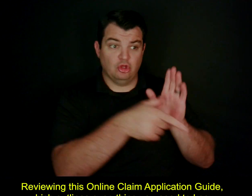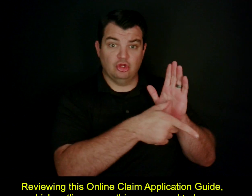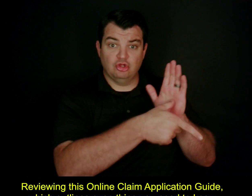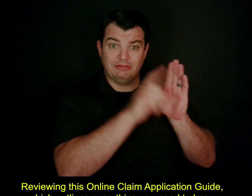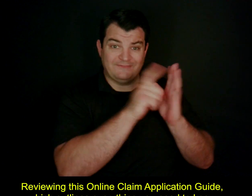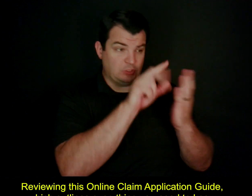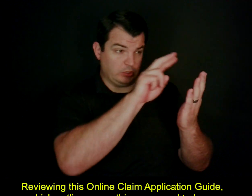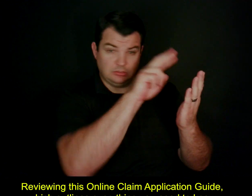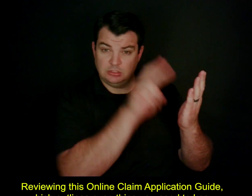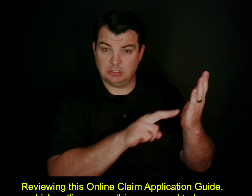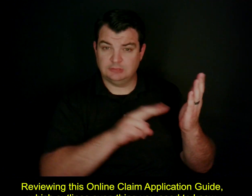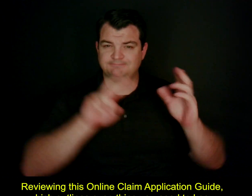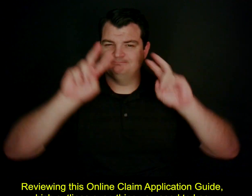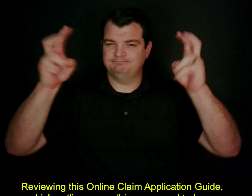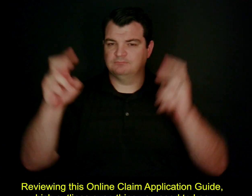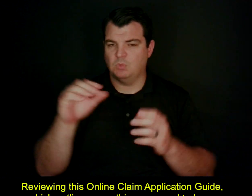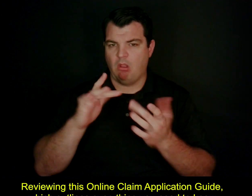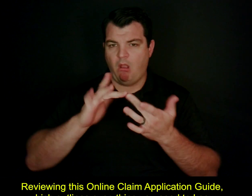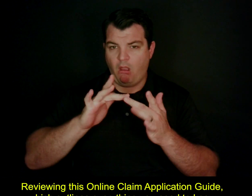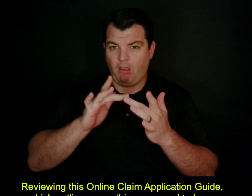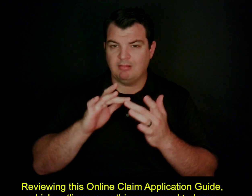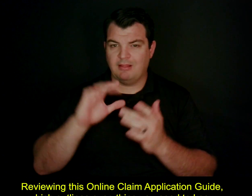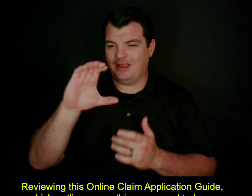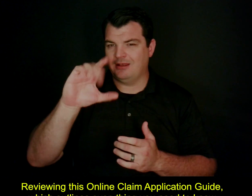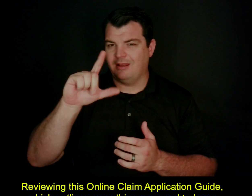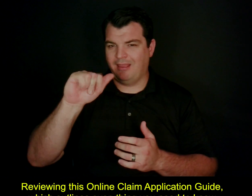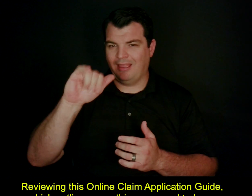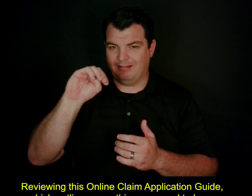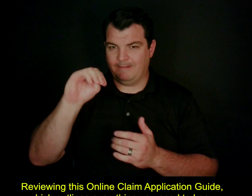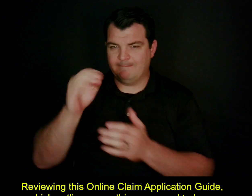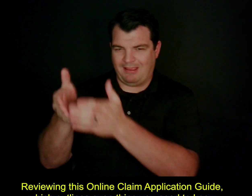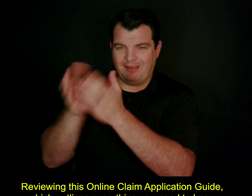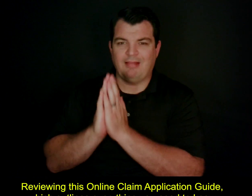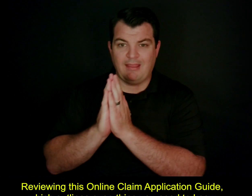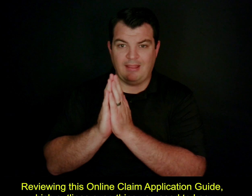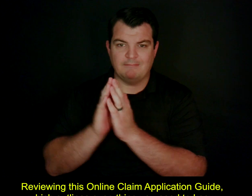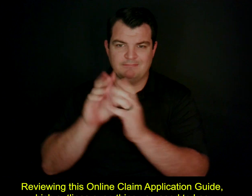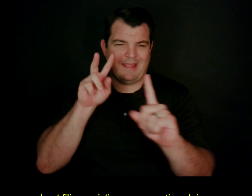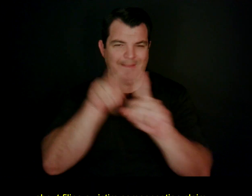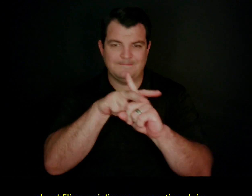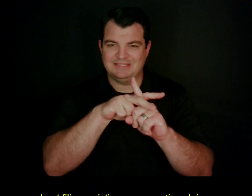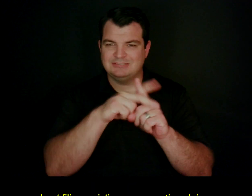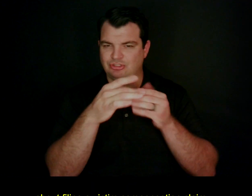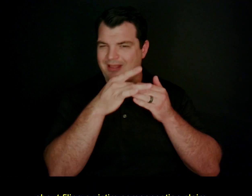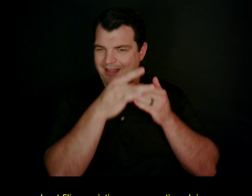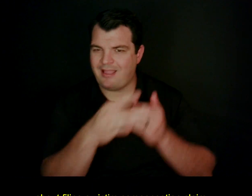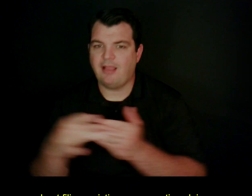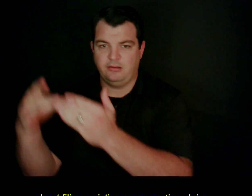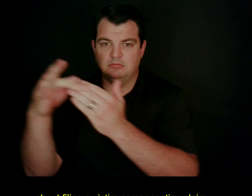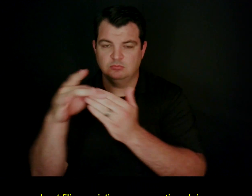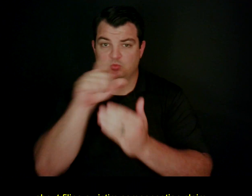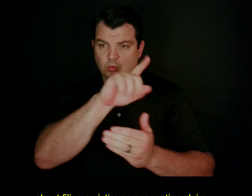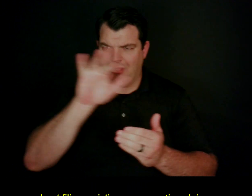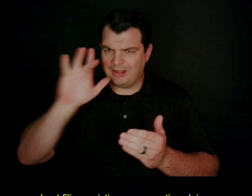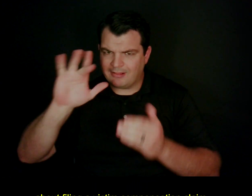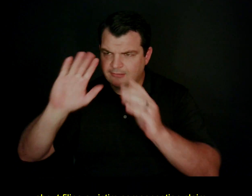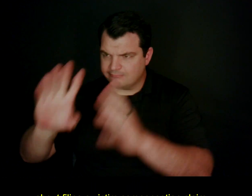Reviewing this Online Claim Application Guide, which outlines everything you need to know about filing a victim compensation claim.